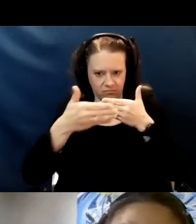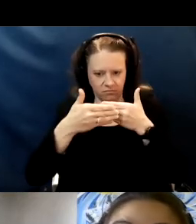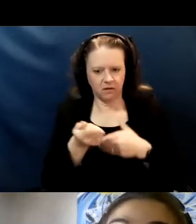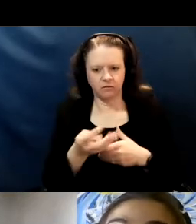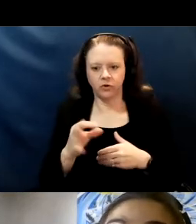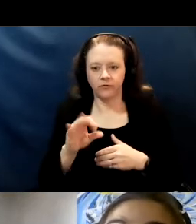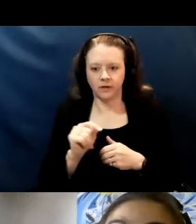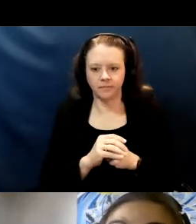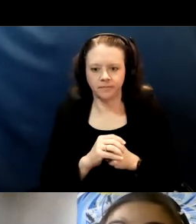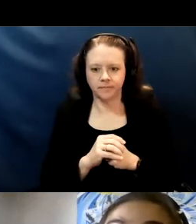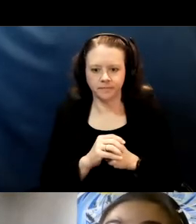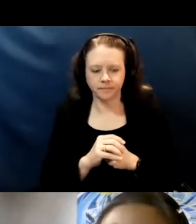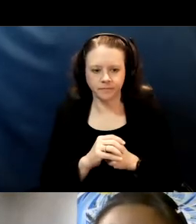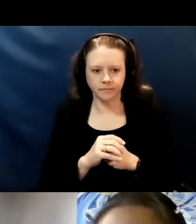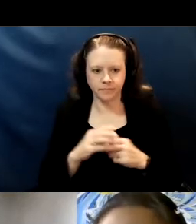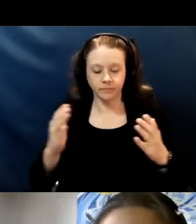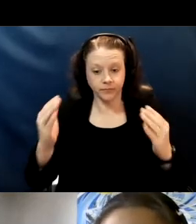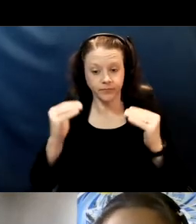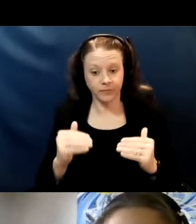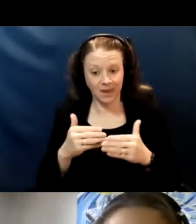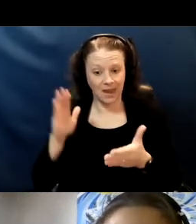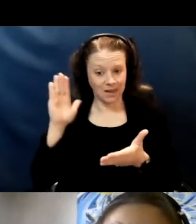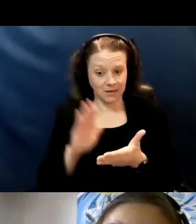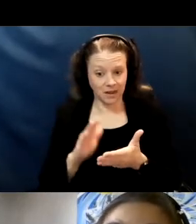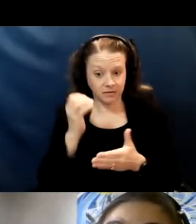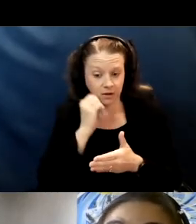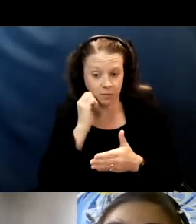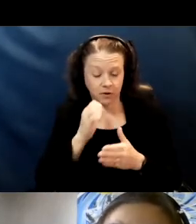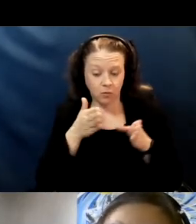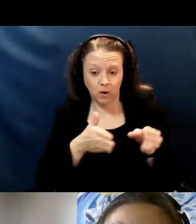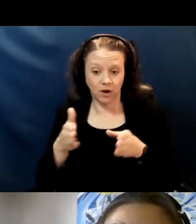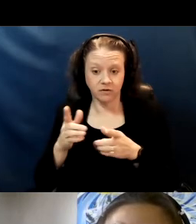Then there are less common ways of transmission one is called aerosol.